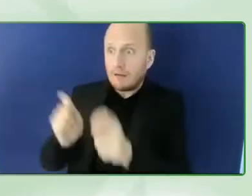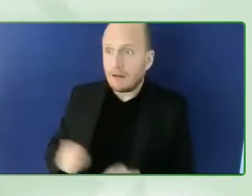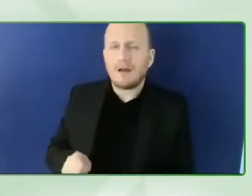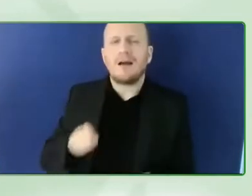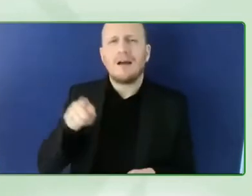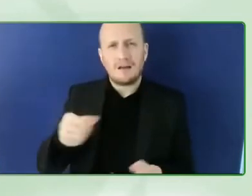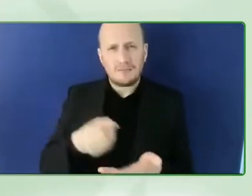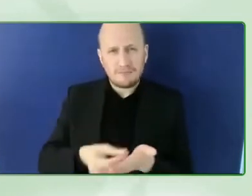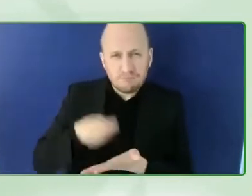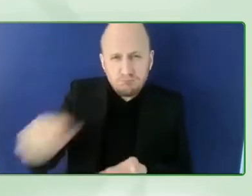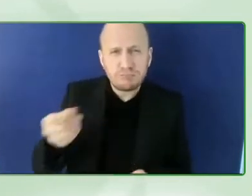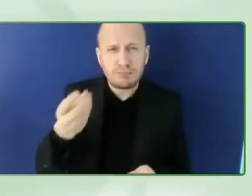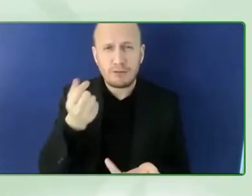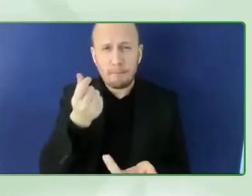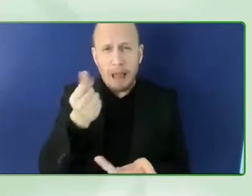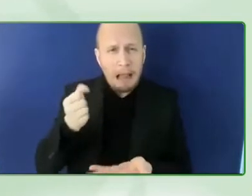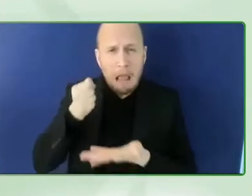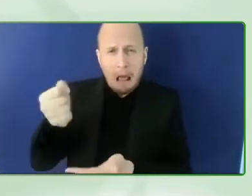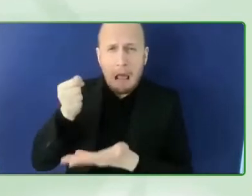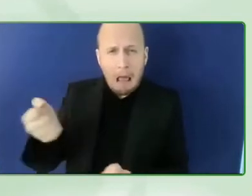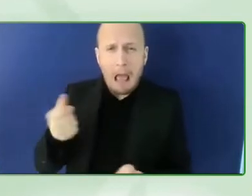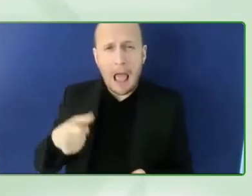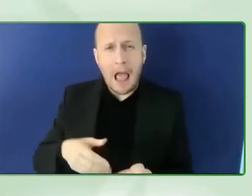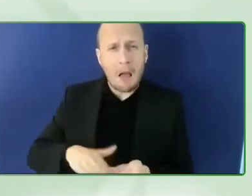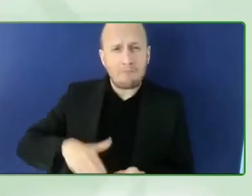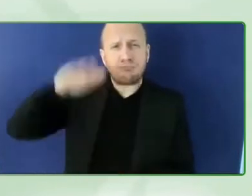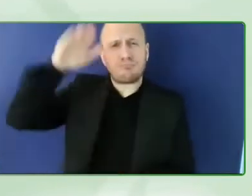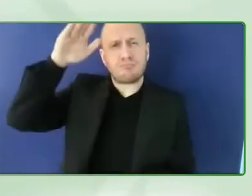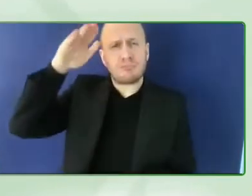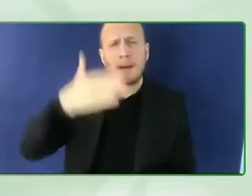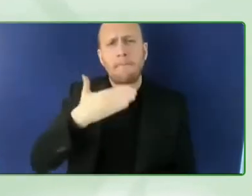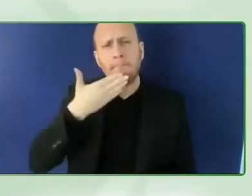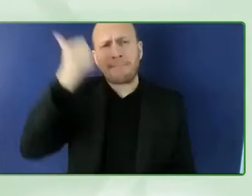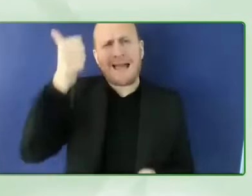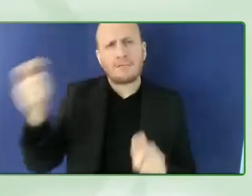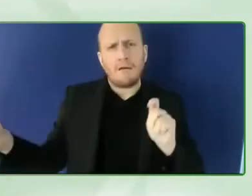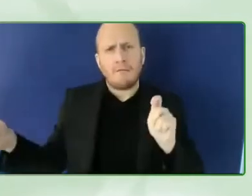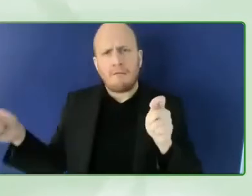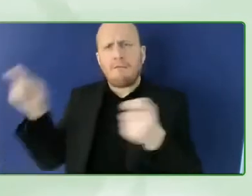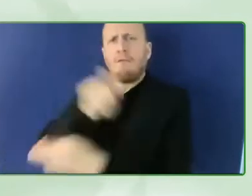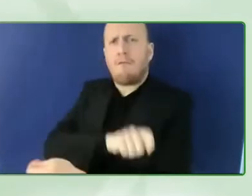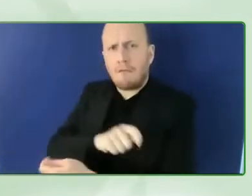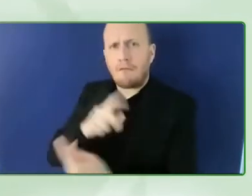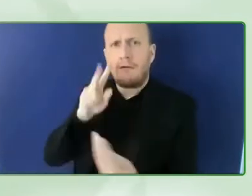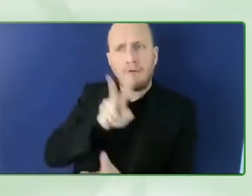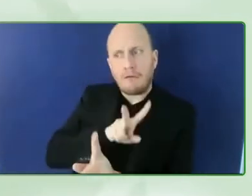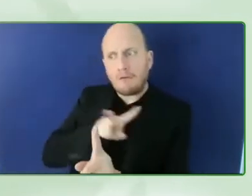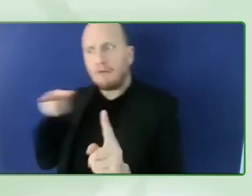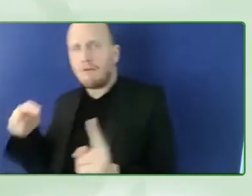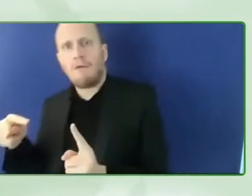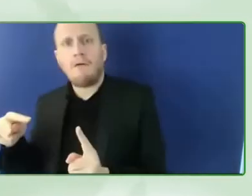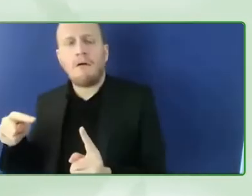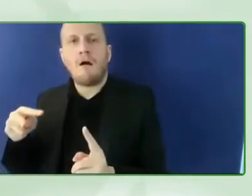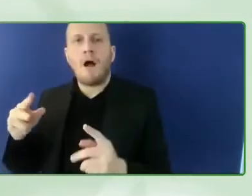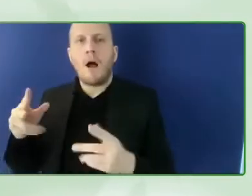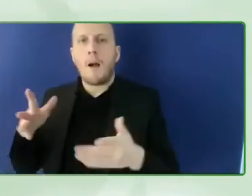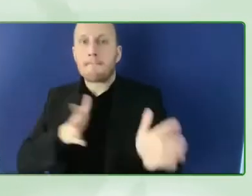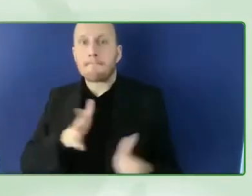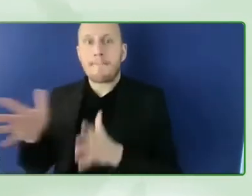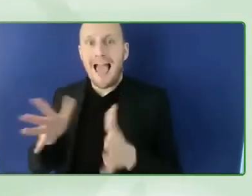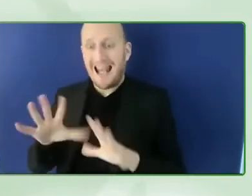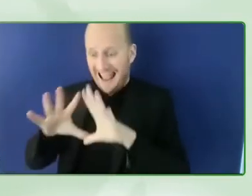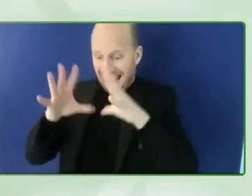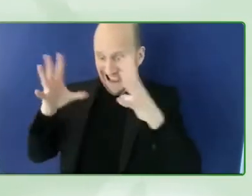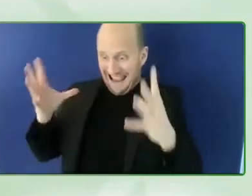so our basic idea let's change the paradigm and let's do everything by design and this puts us